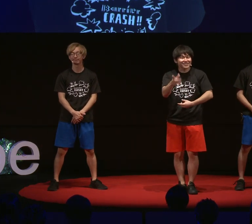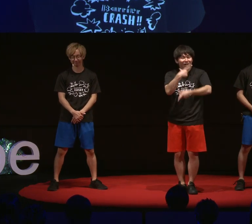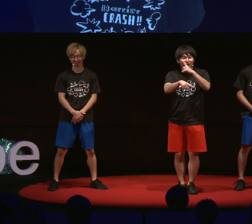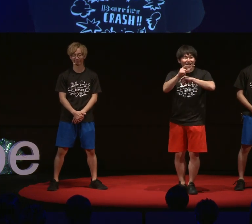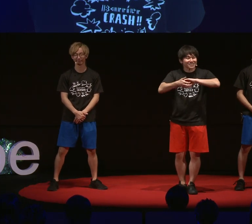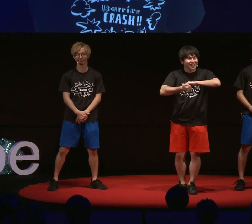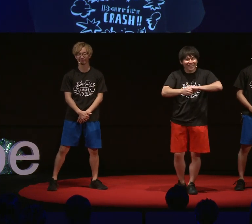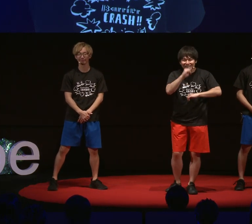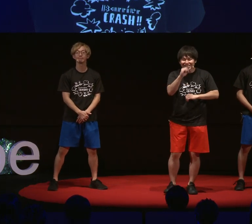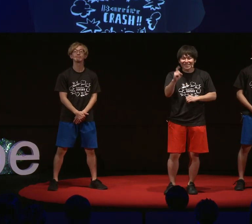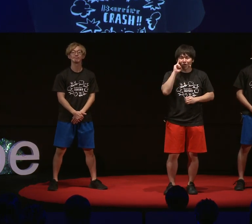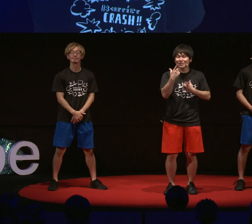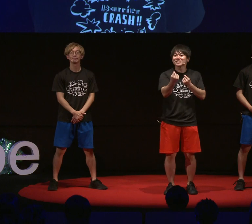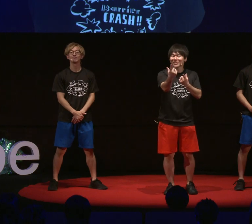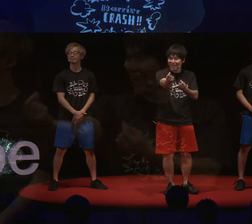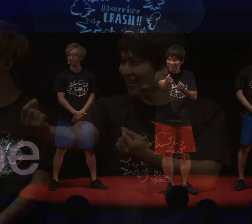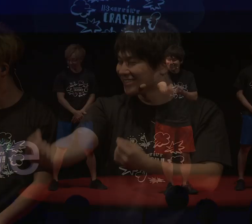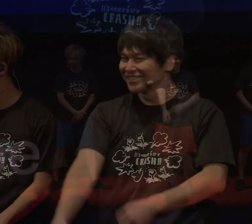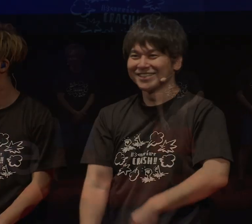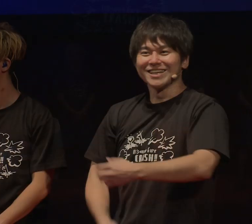It's a lot better with them, isn't it?